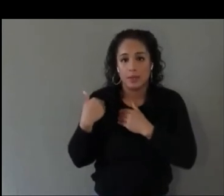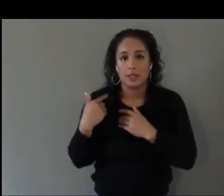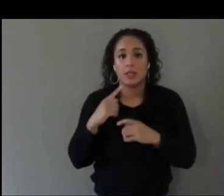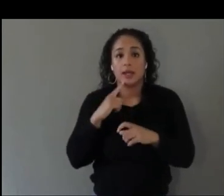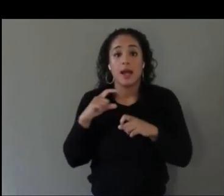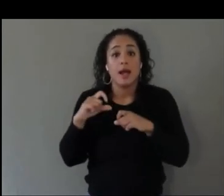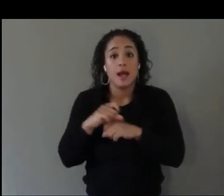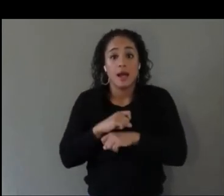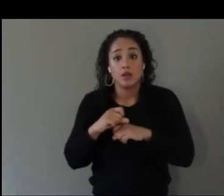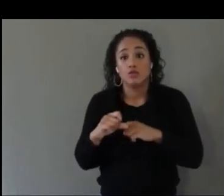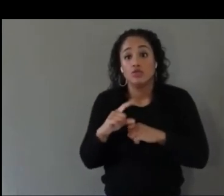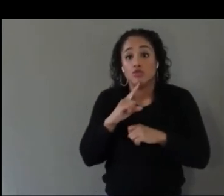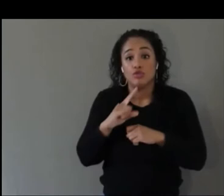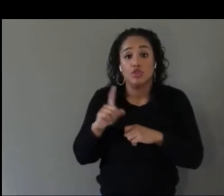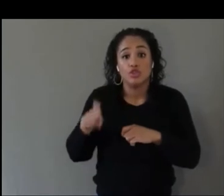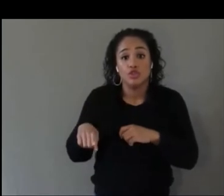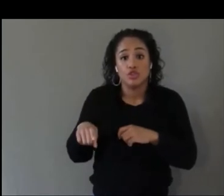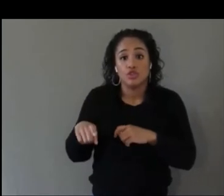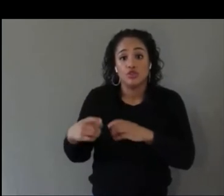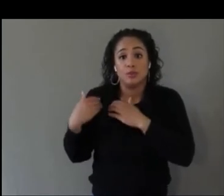I’m sorry.